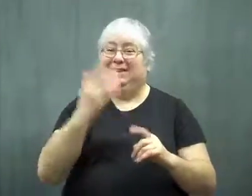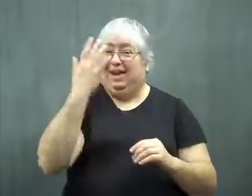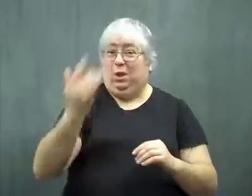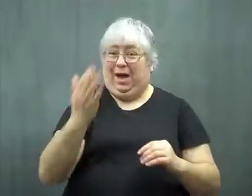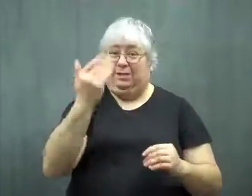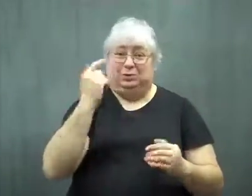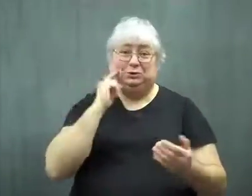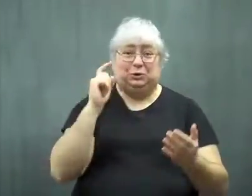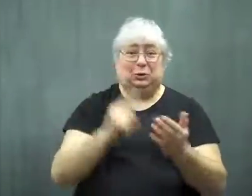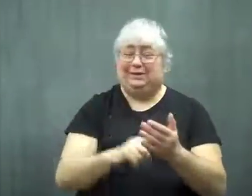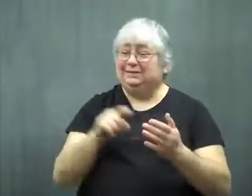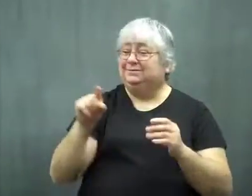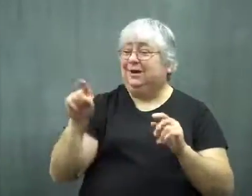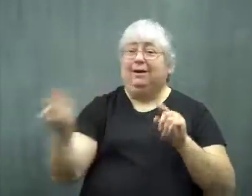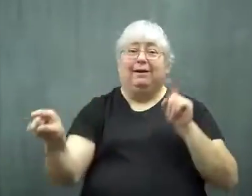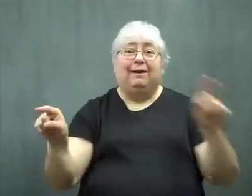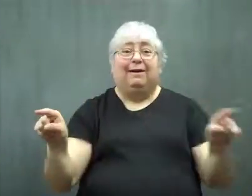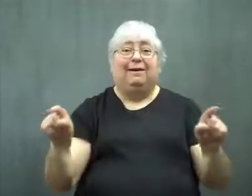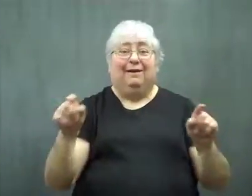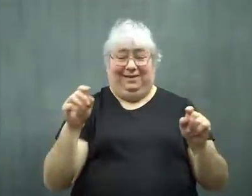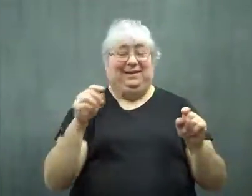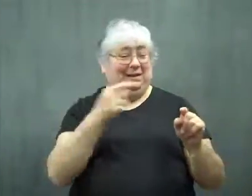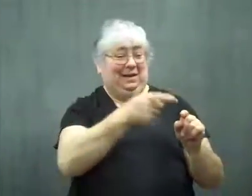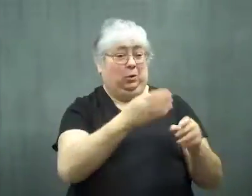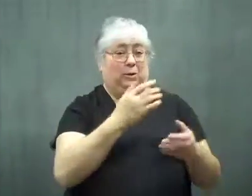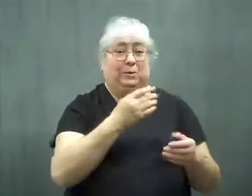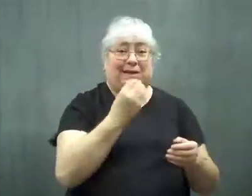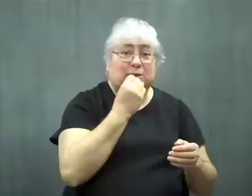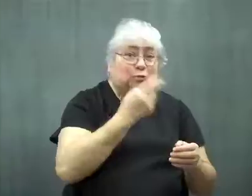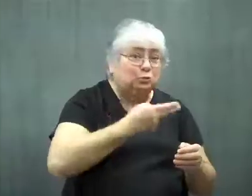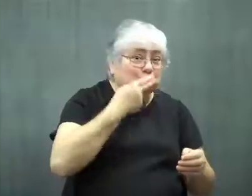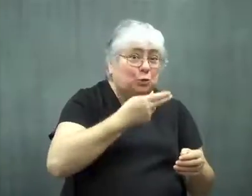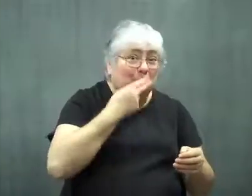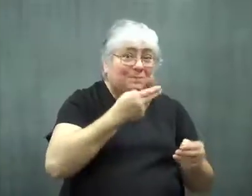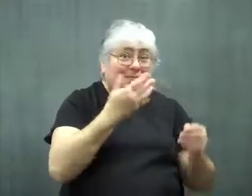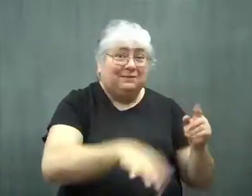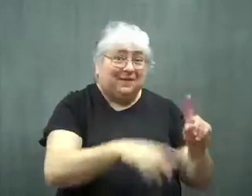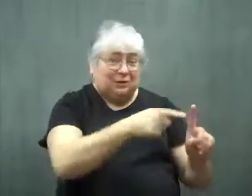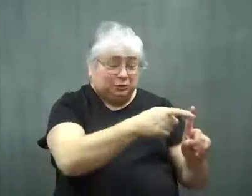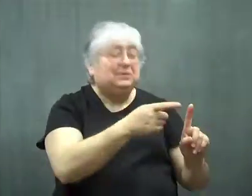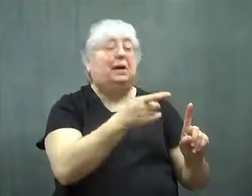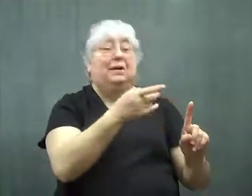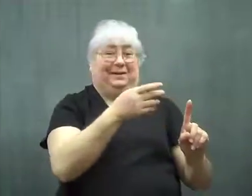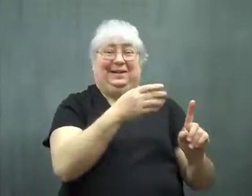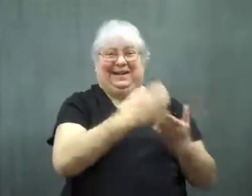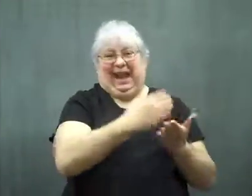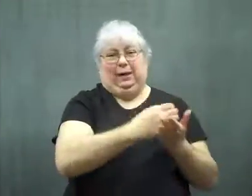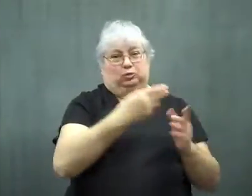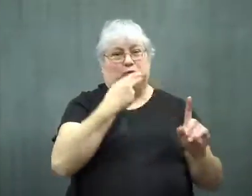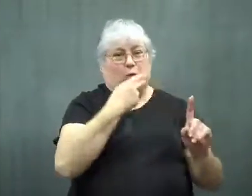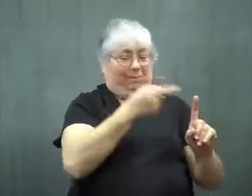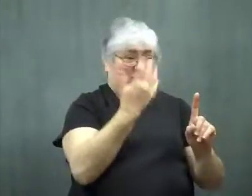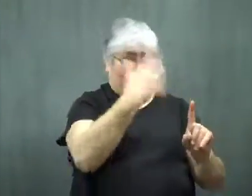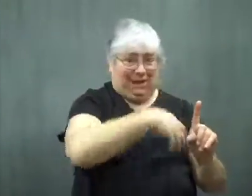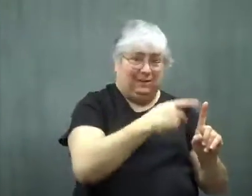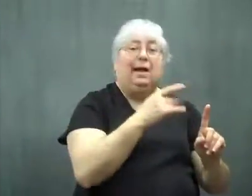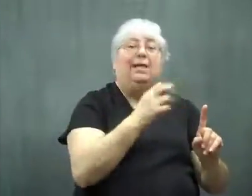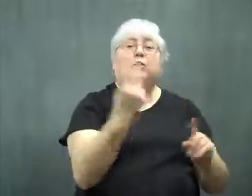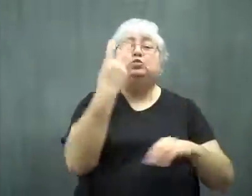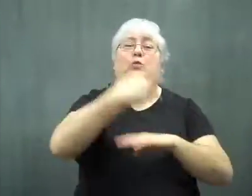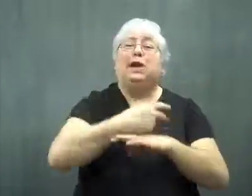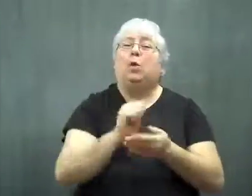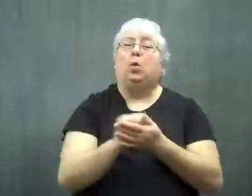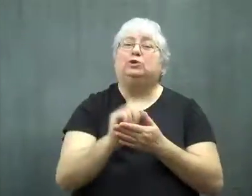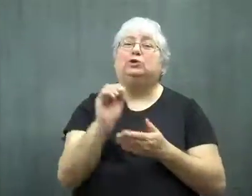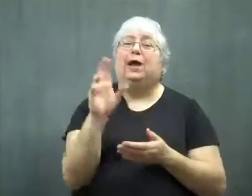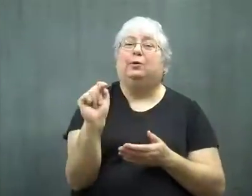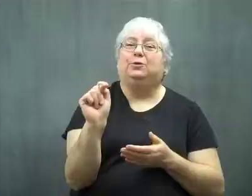The group that ate canned soup went through a two day wash out period.